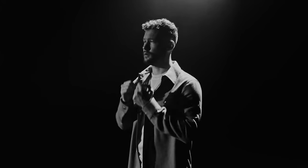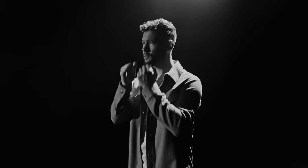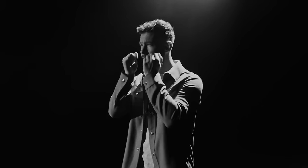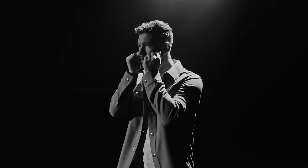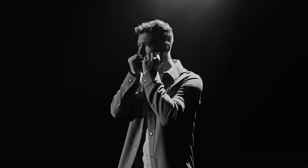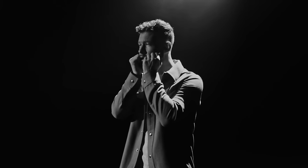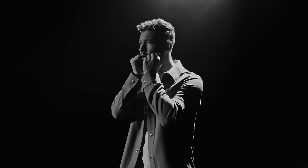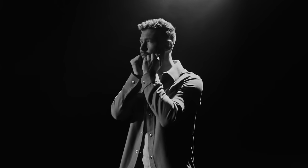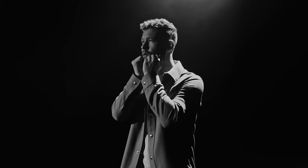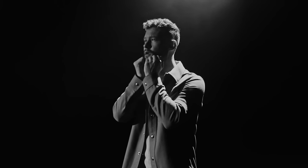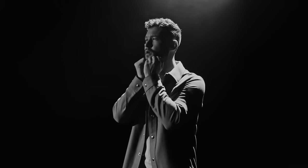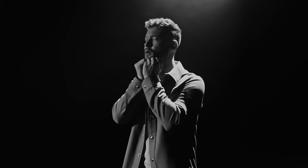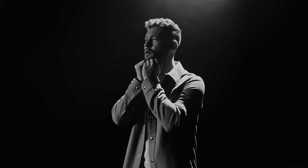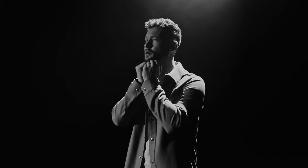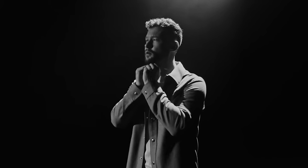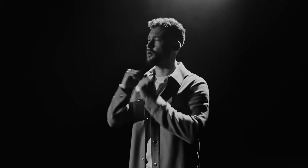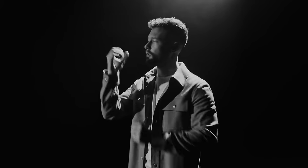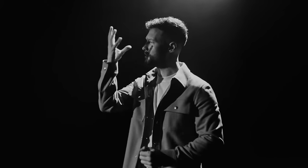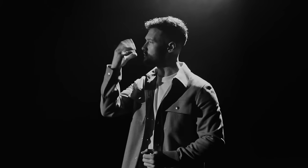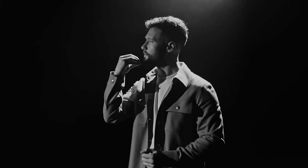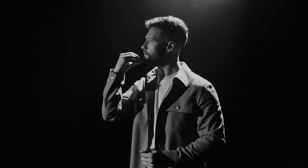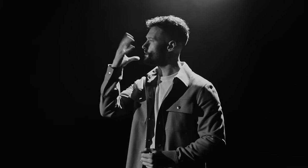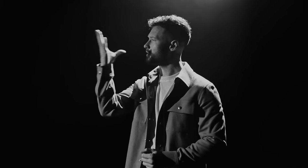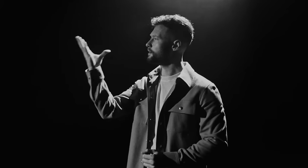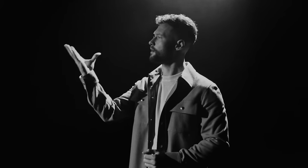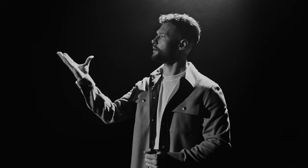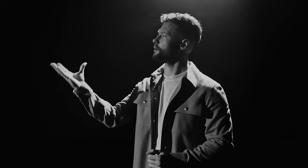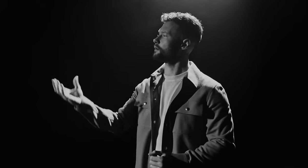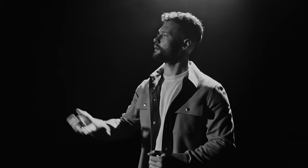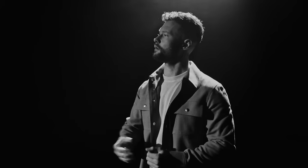IT'S BIBLICAL, IT'S BIBLICAL